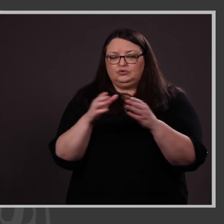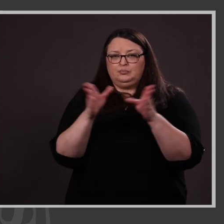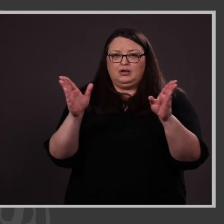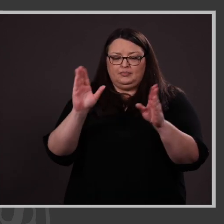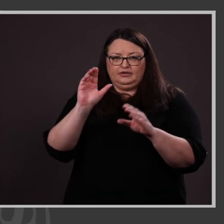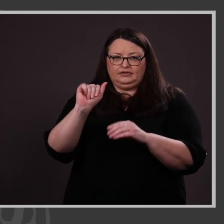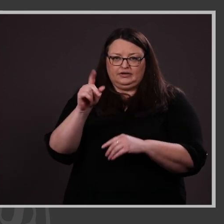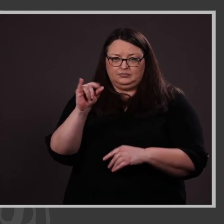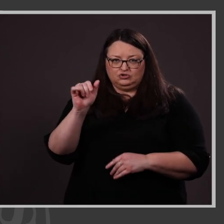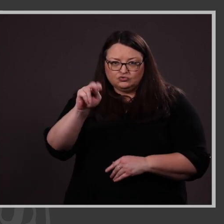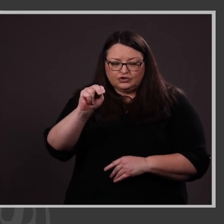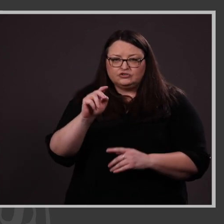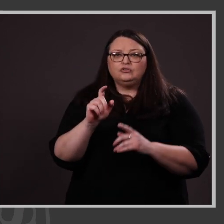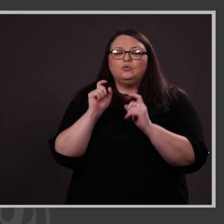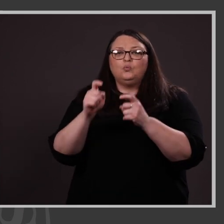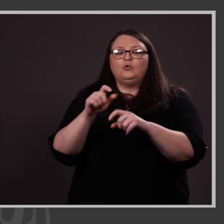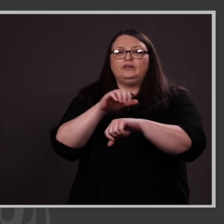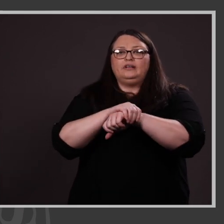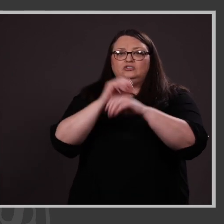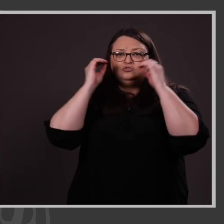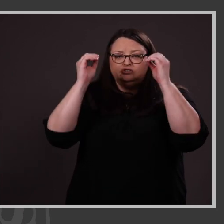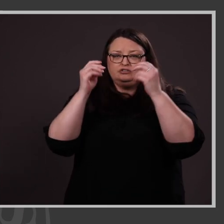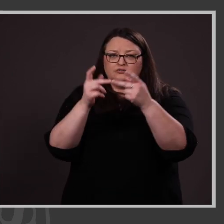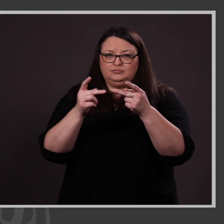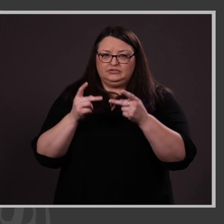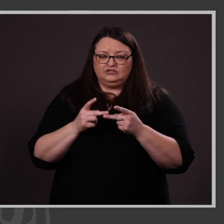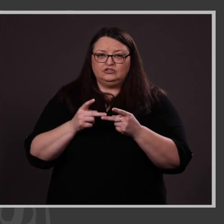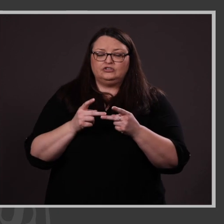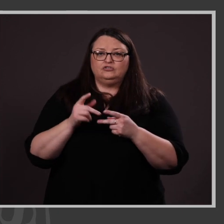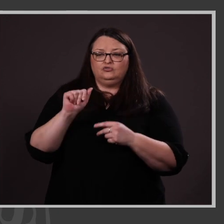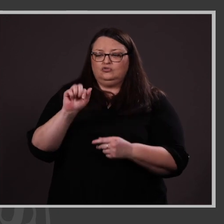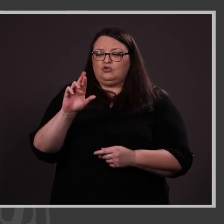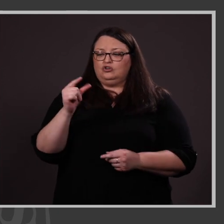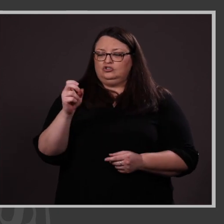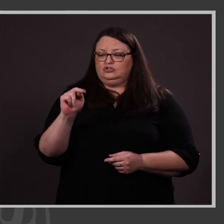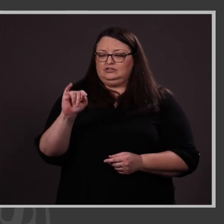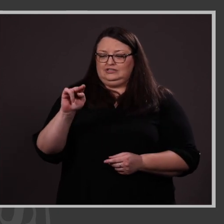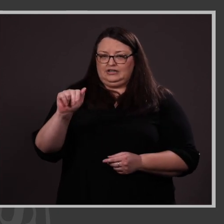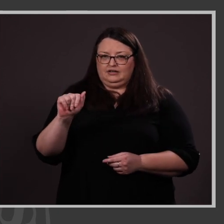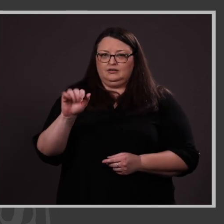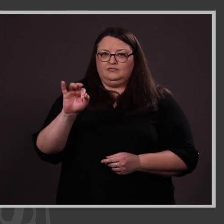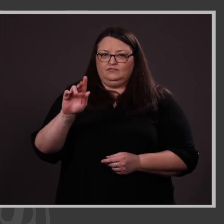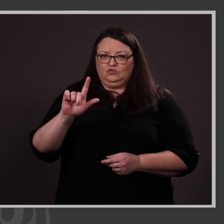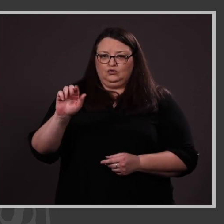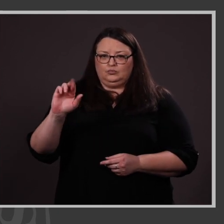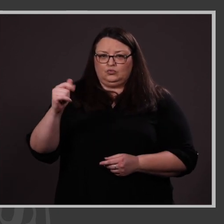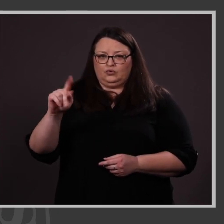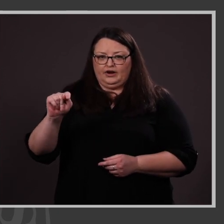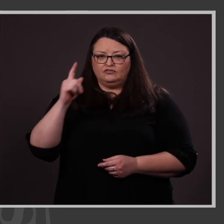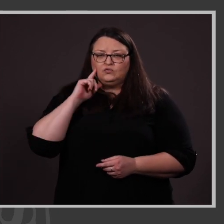has been awarded an English Teaching Assistant position to Argentina by Fulbright for the